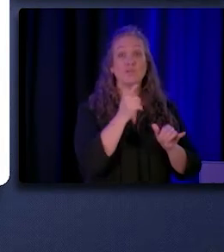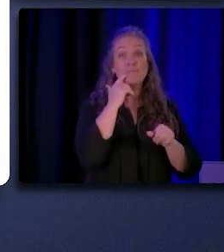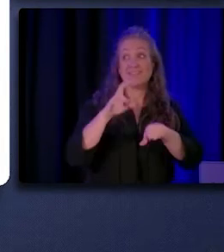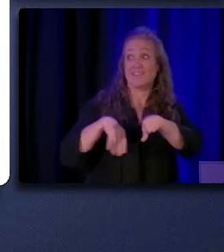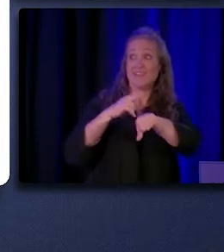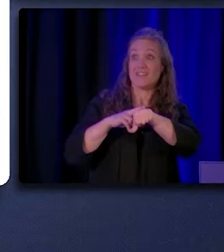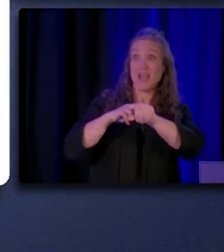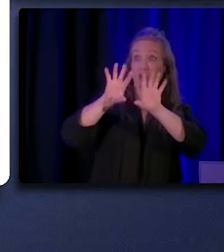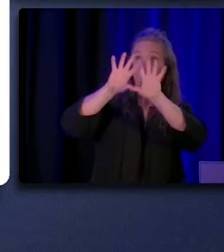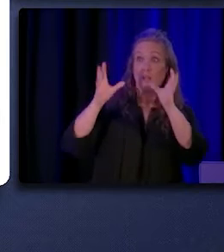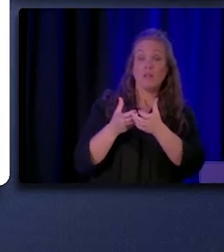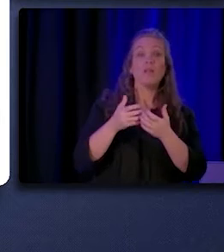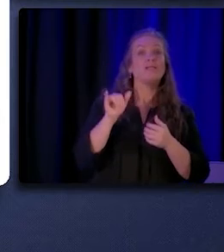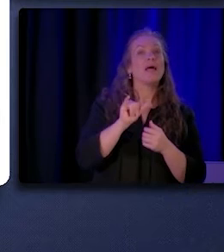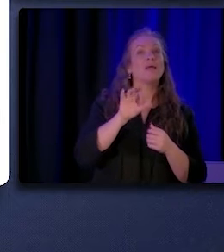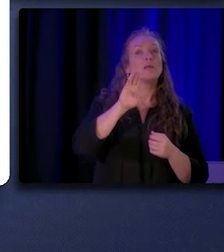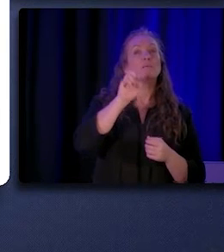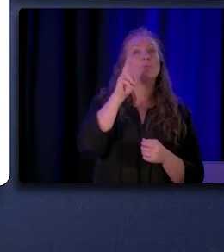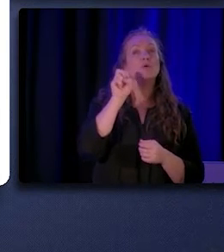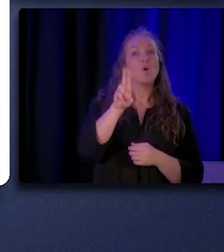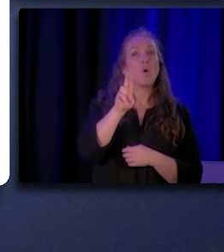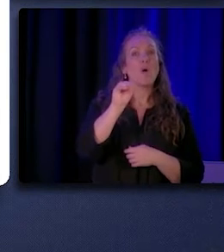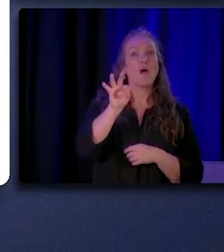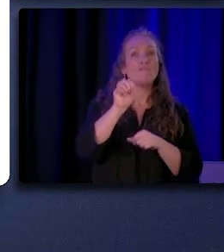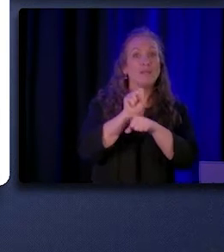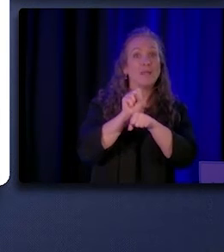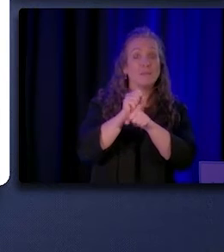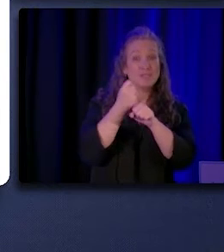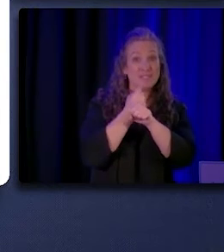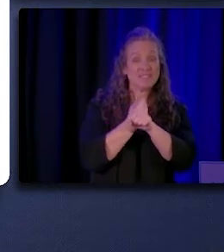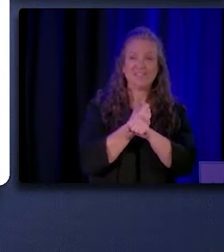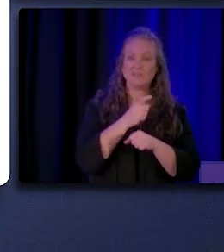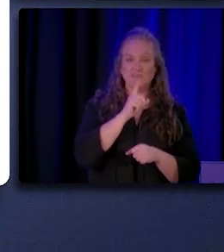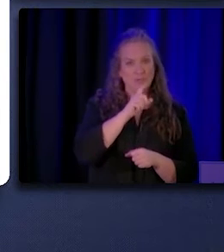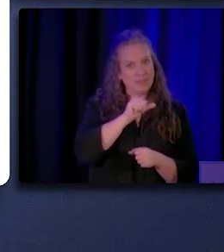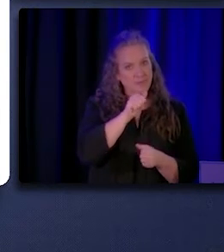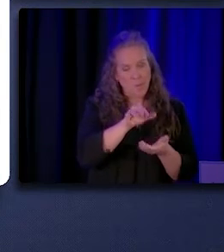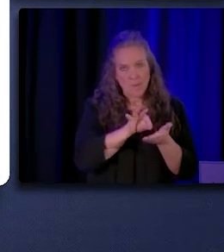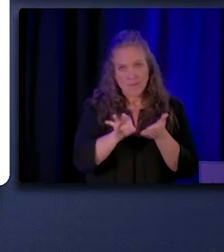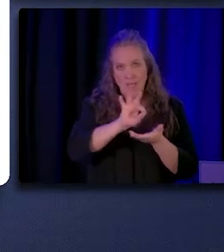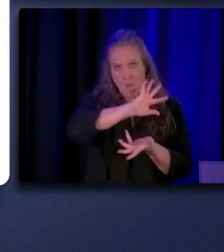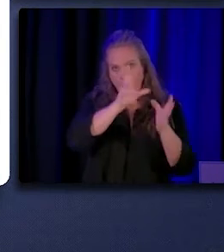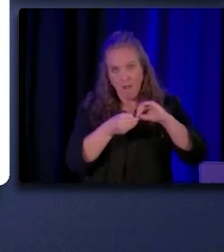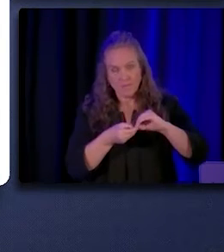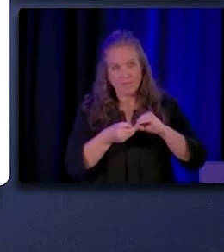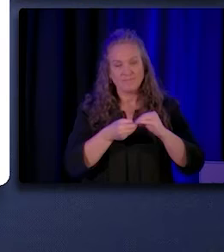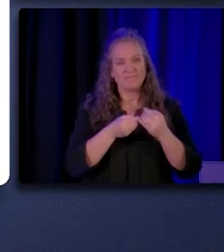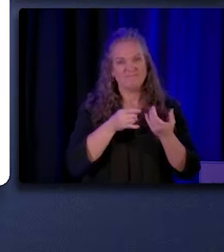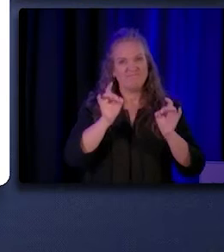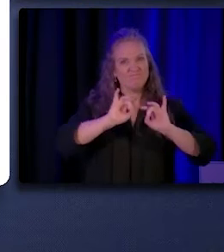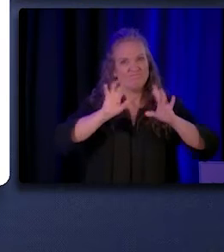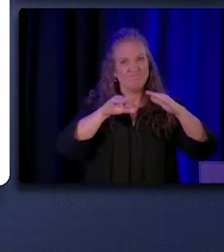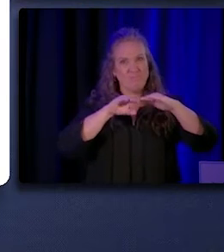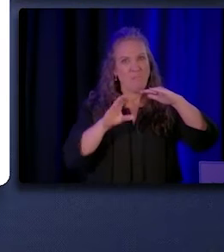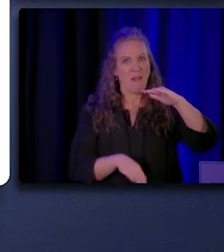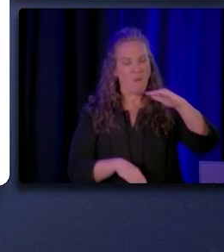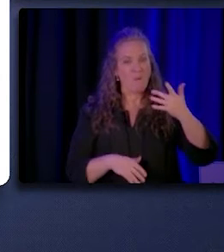like the Bureau of Labor Statistics, vastly undercount the number of CHW/Ps. Although there is an SOC code